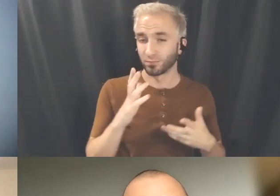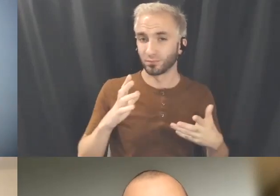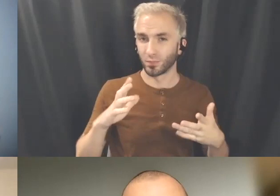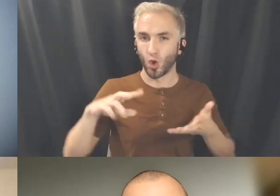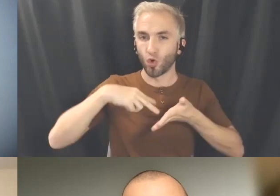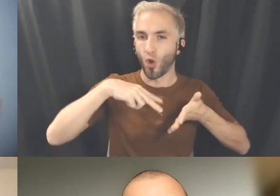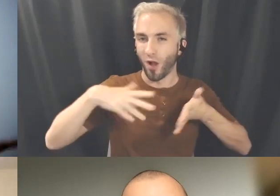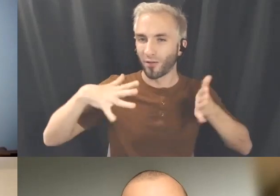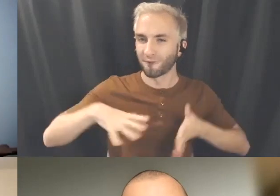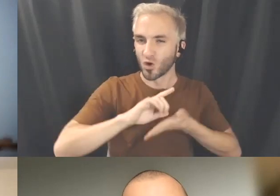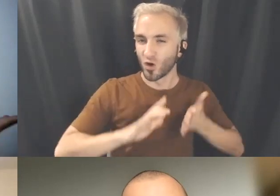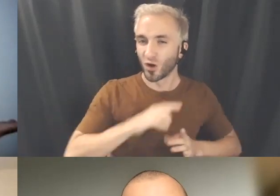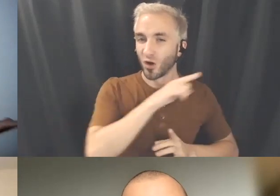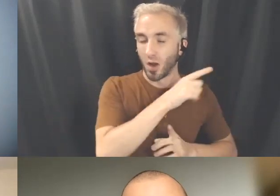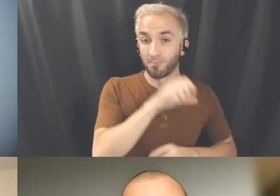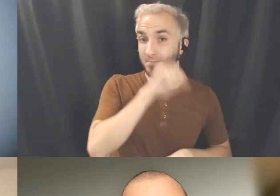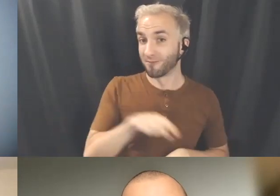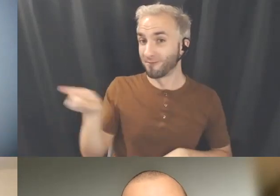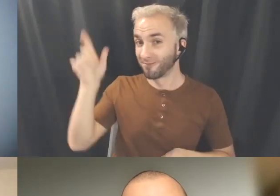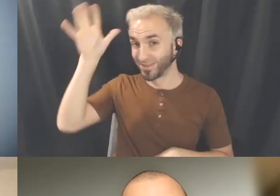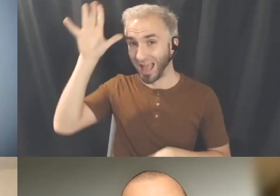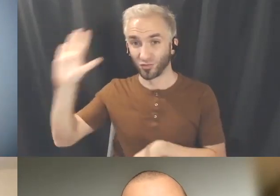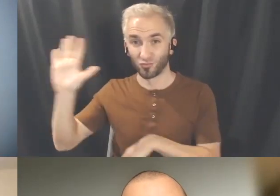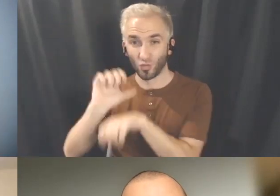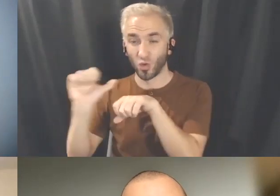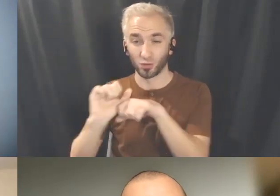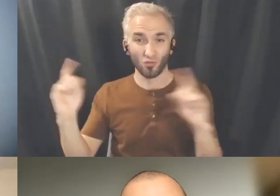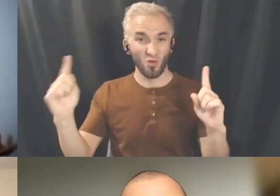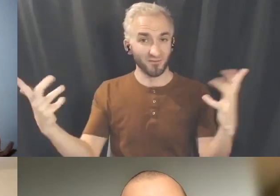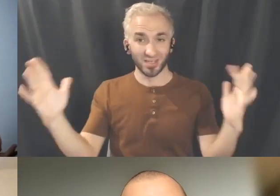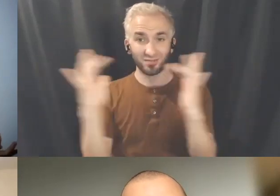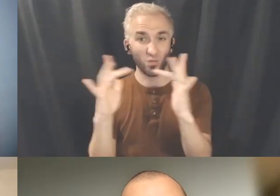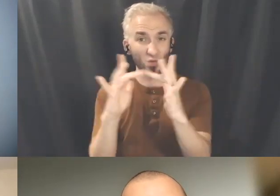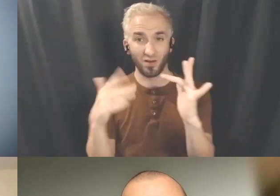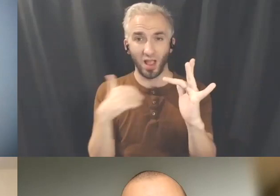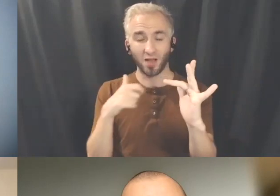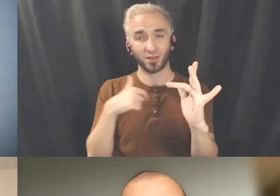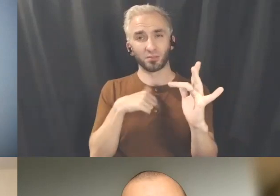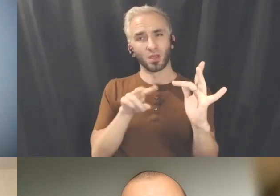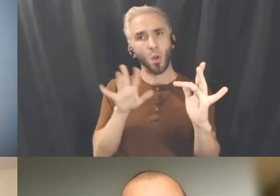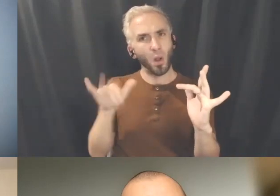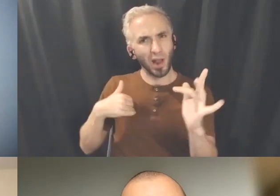she applied for residency for my Dad to create for a week and then I was like, oh we have this research project, let's do it together!